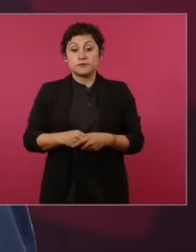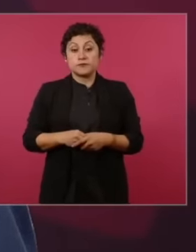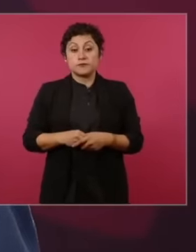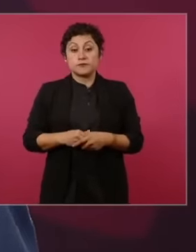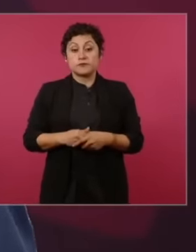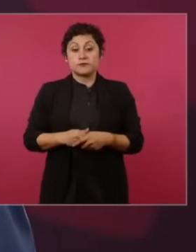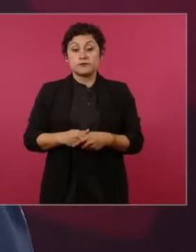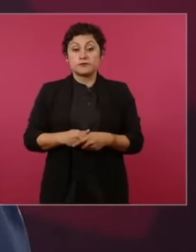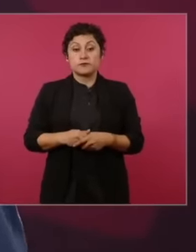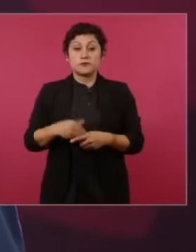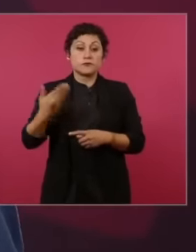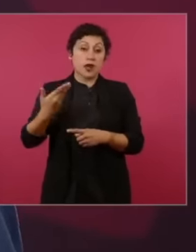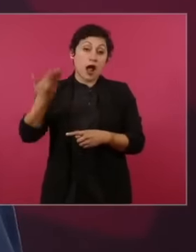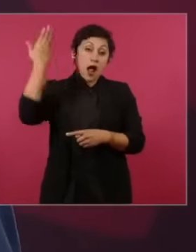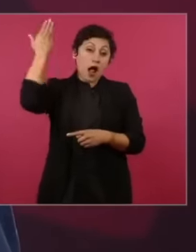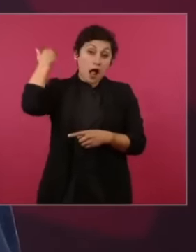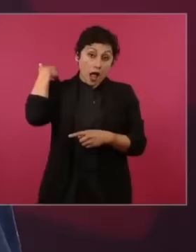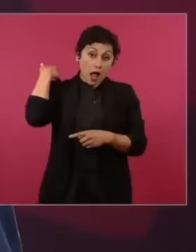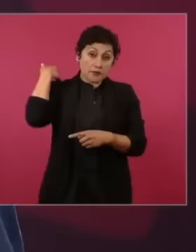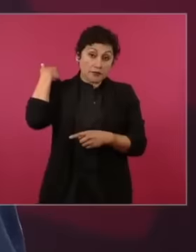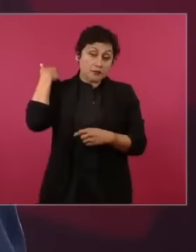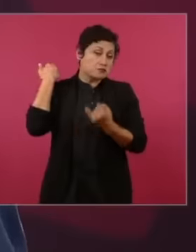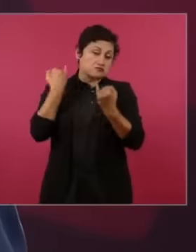before as before now as